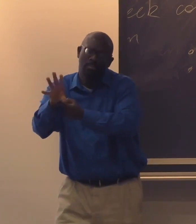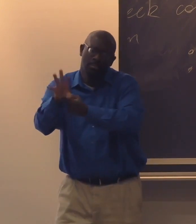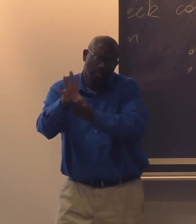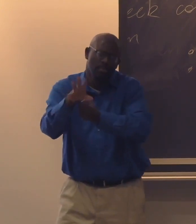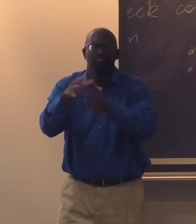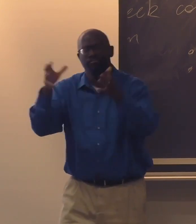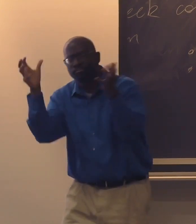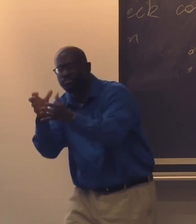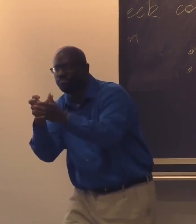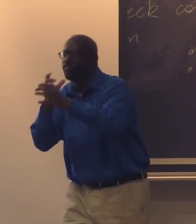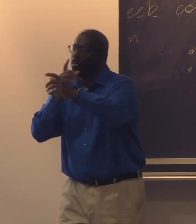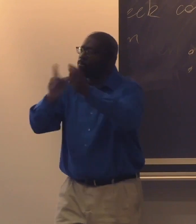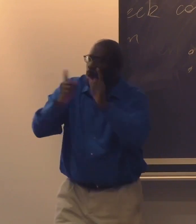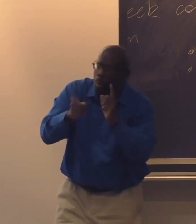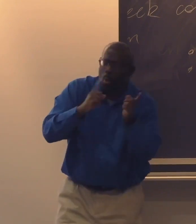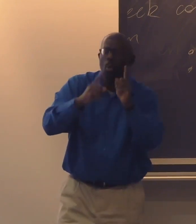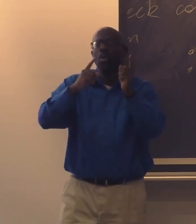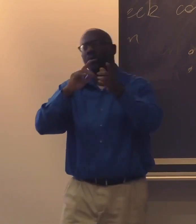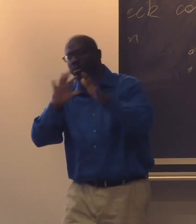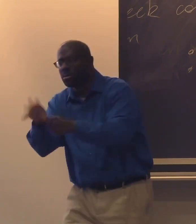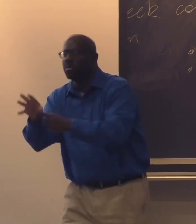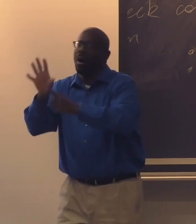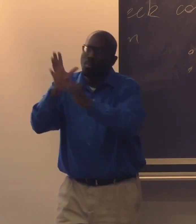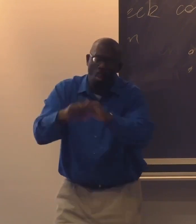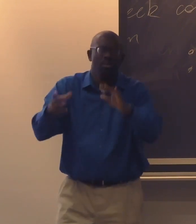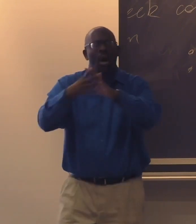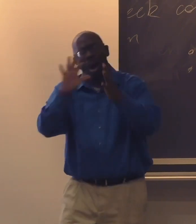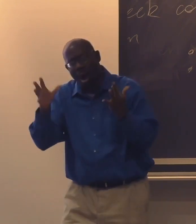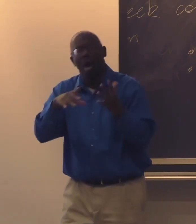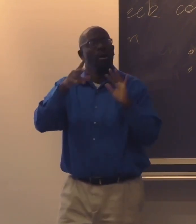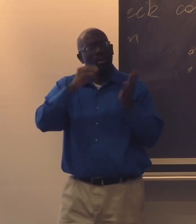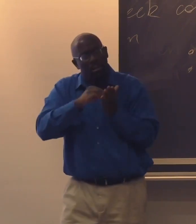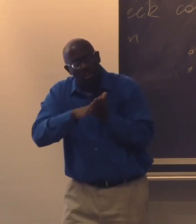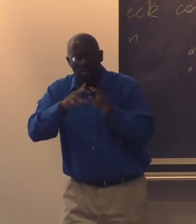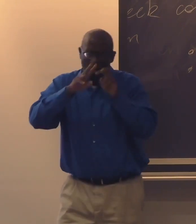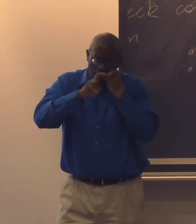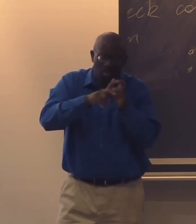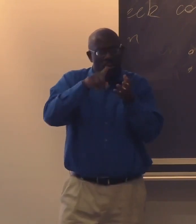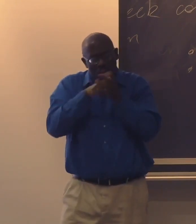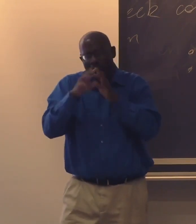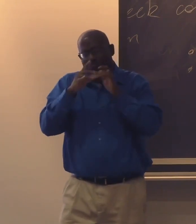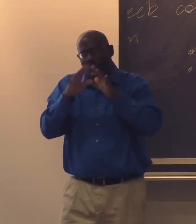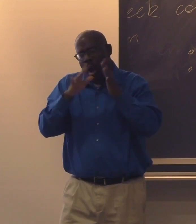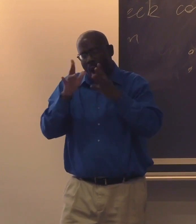She started to gather research, get people together, start to have conversations, have people tell stories,